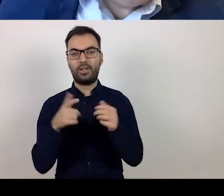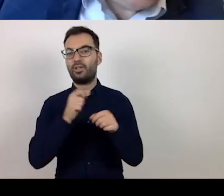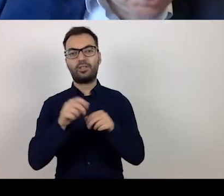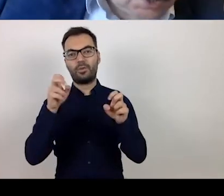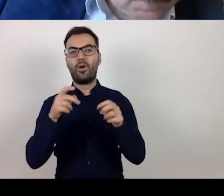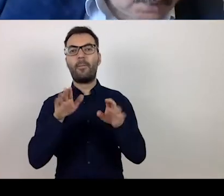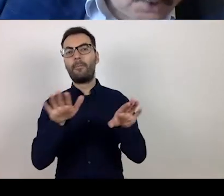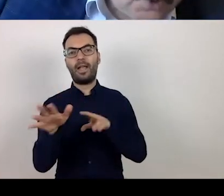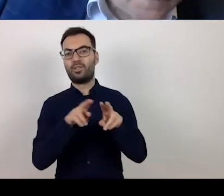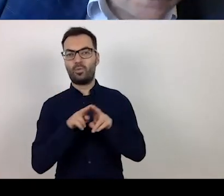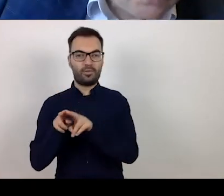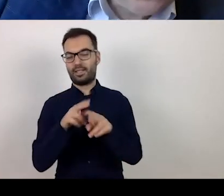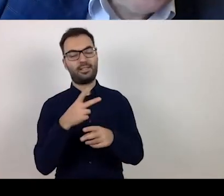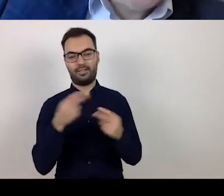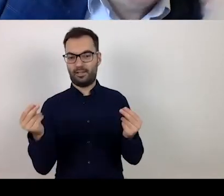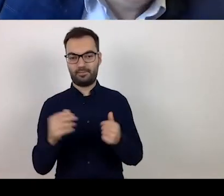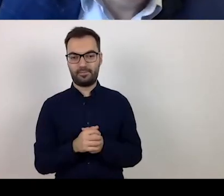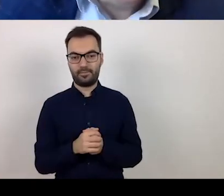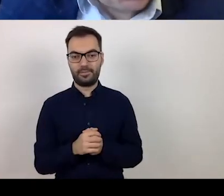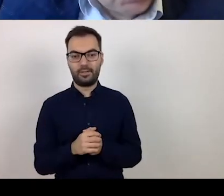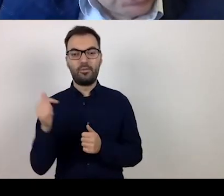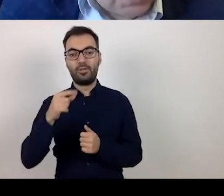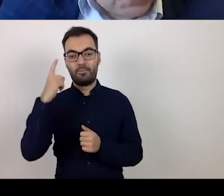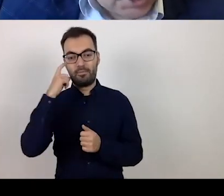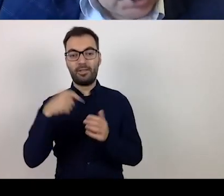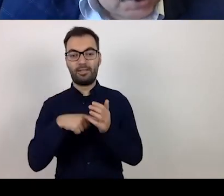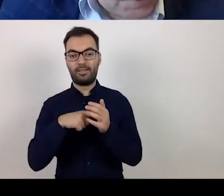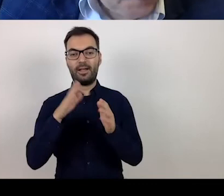Note that when implementing this immediate indicator